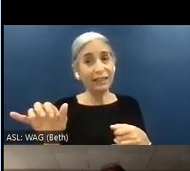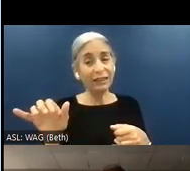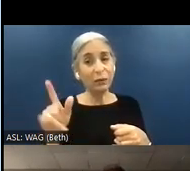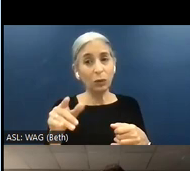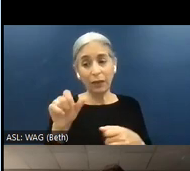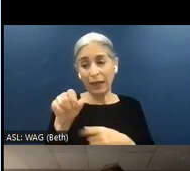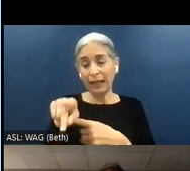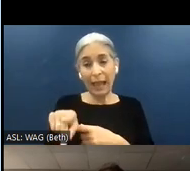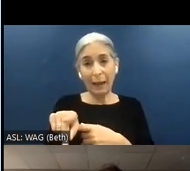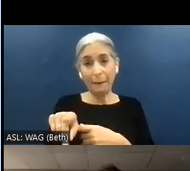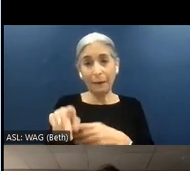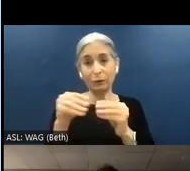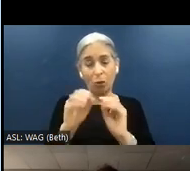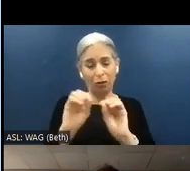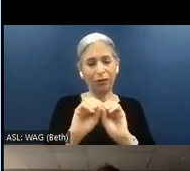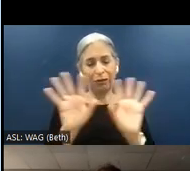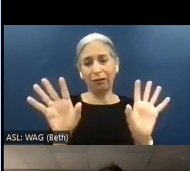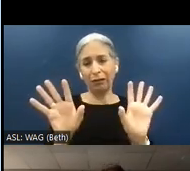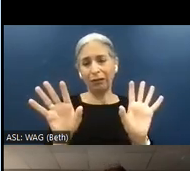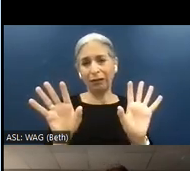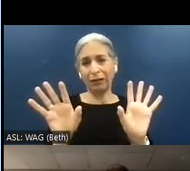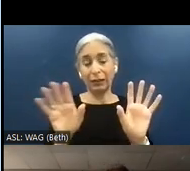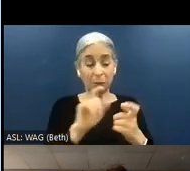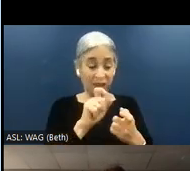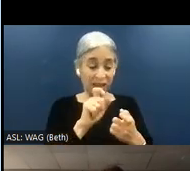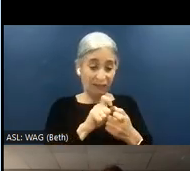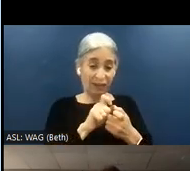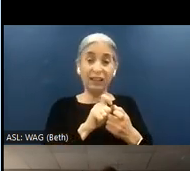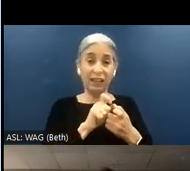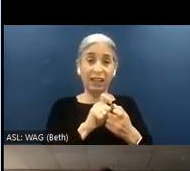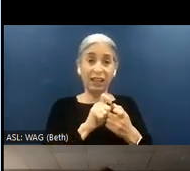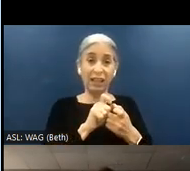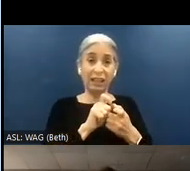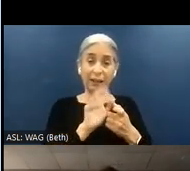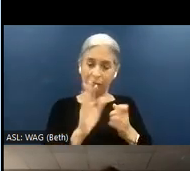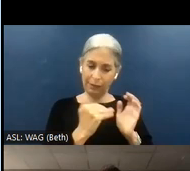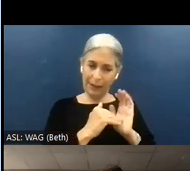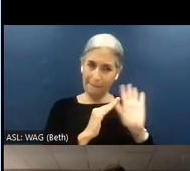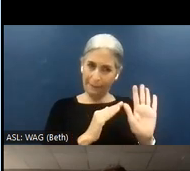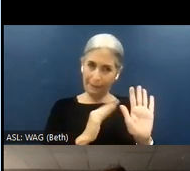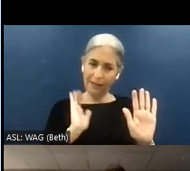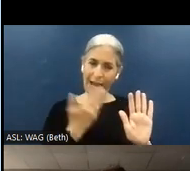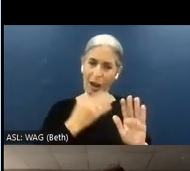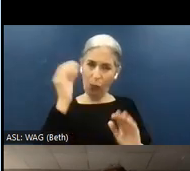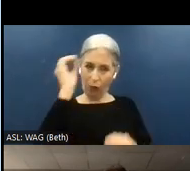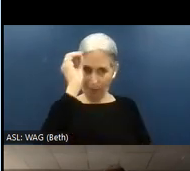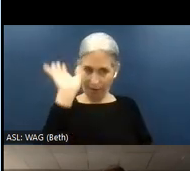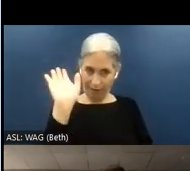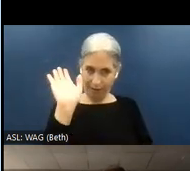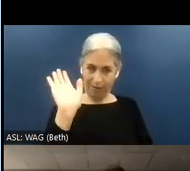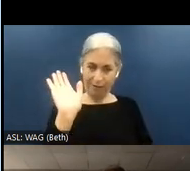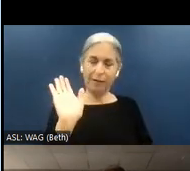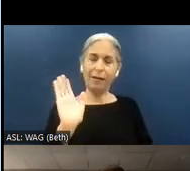are more evident. In particular -- and again, this is our opinion that have been doing this